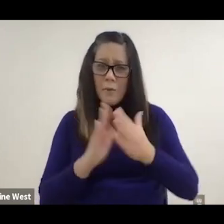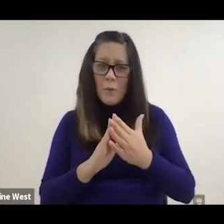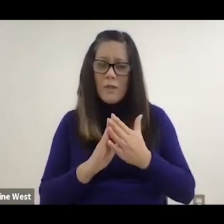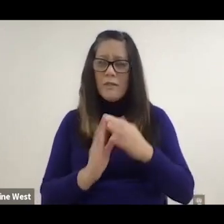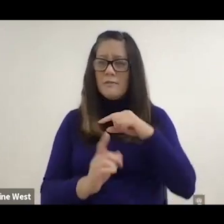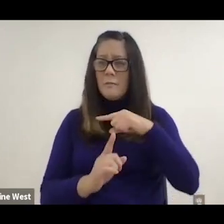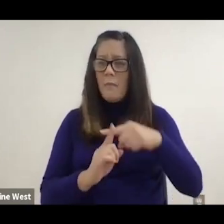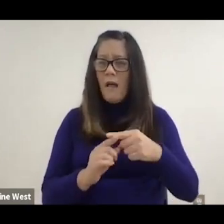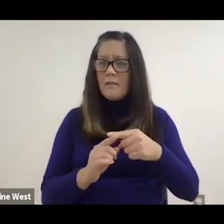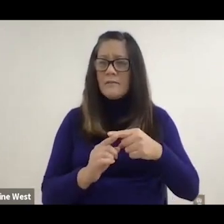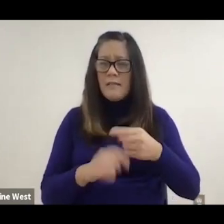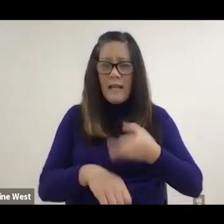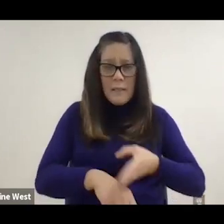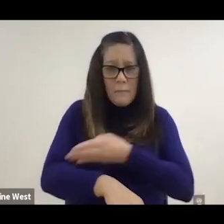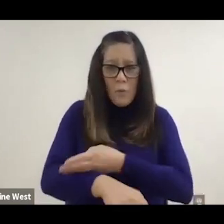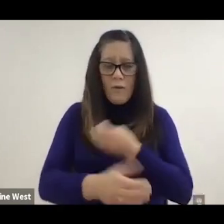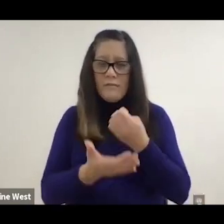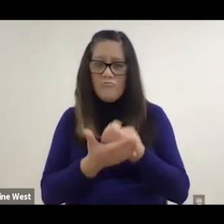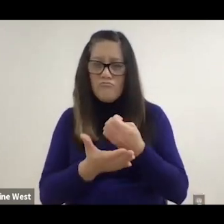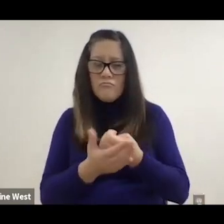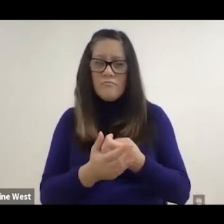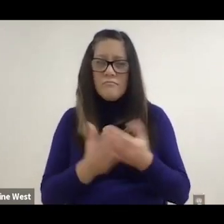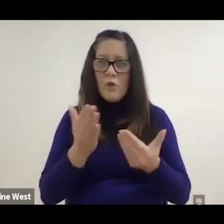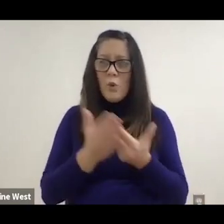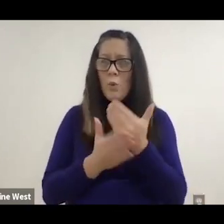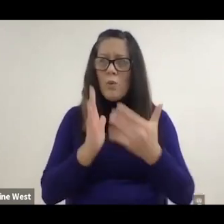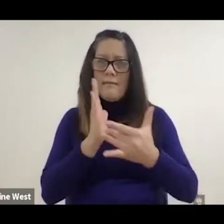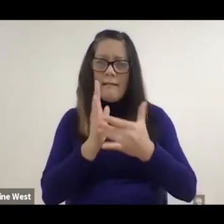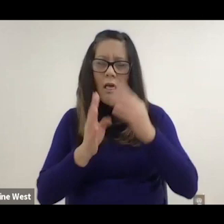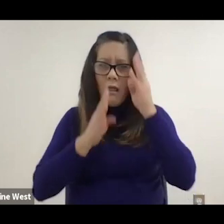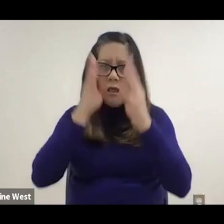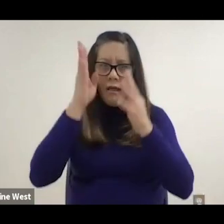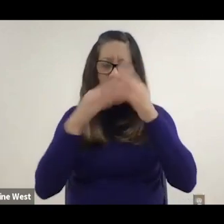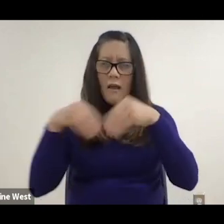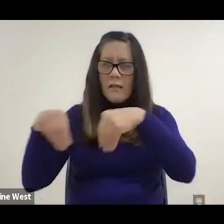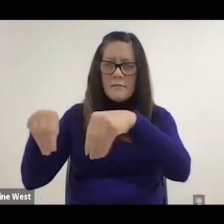It clearly it's an economic driver, so we create new technologies,